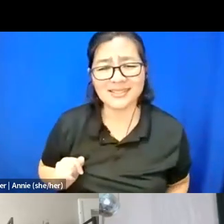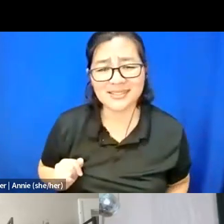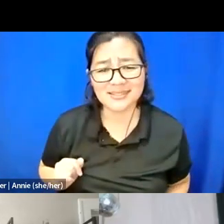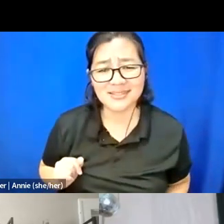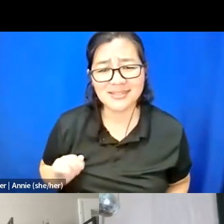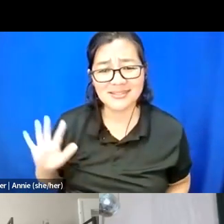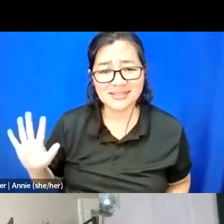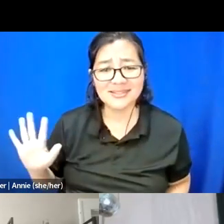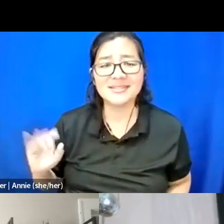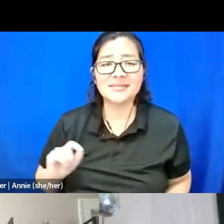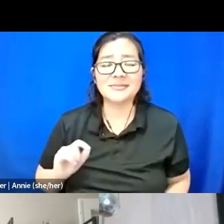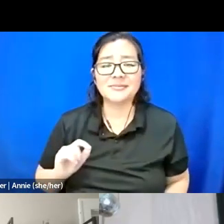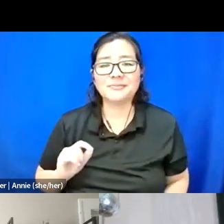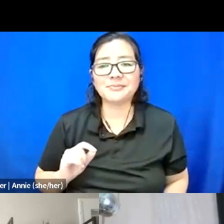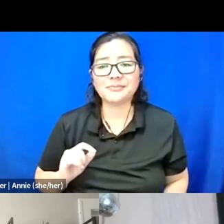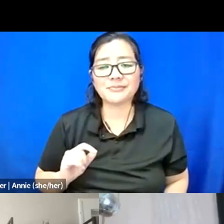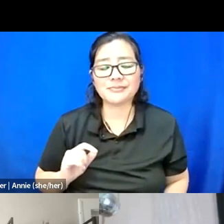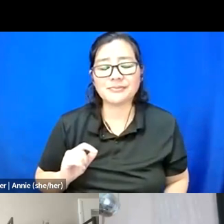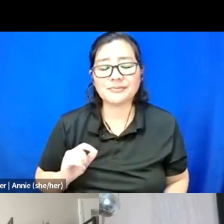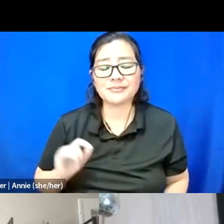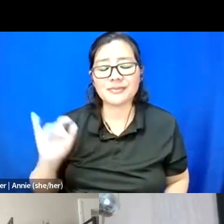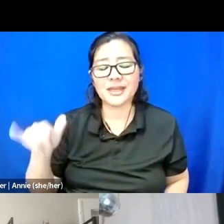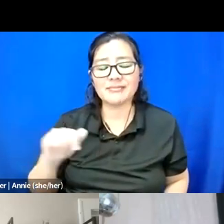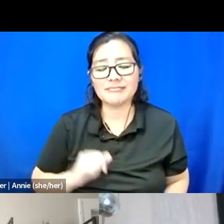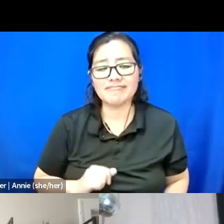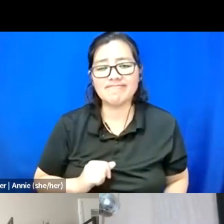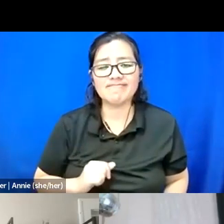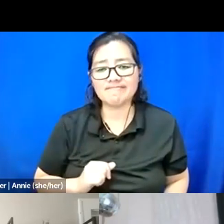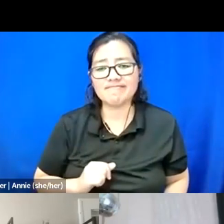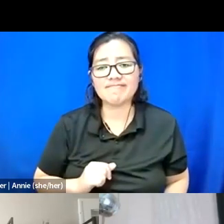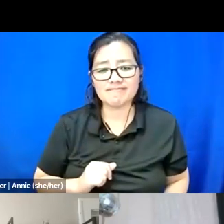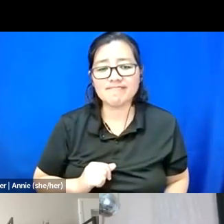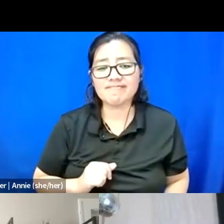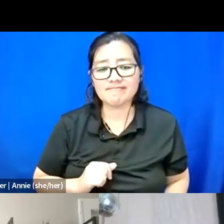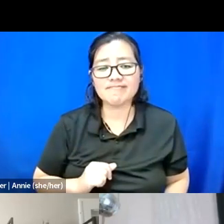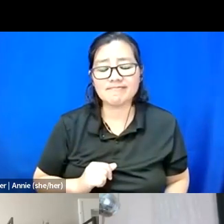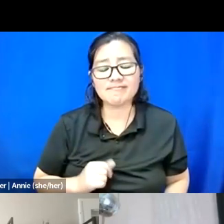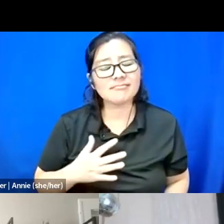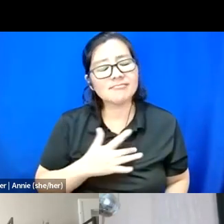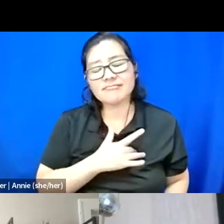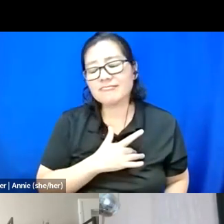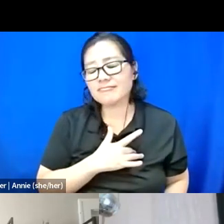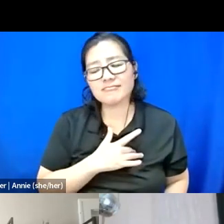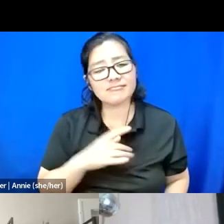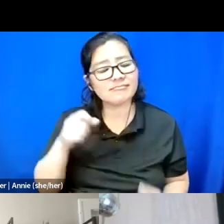Like just yeah. Yeah. I feel you on the like stuck.